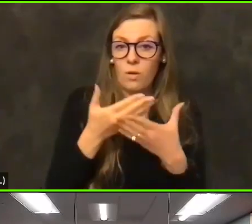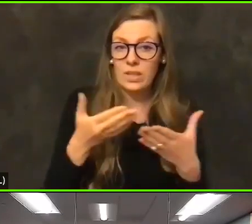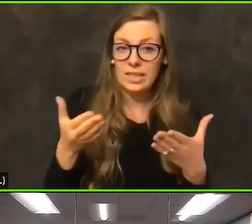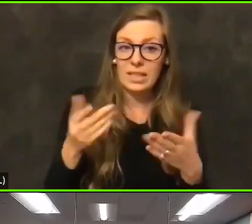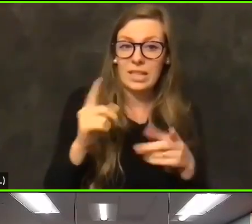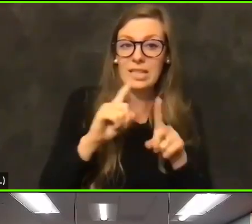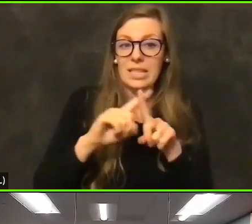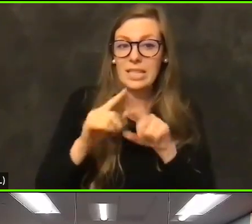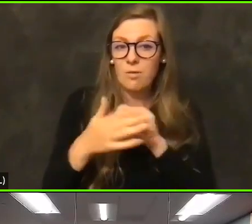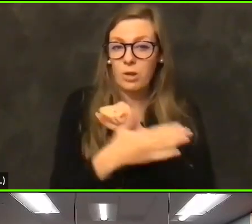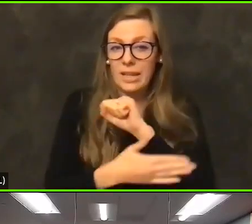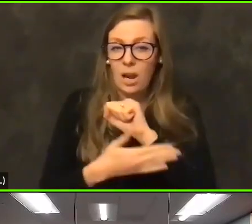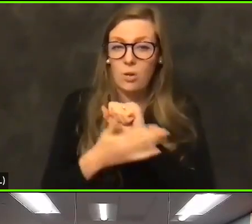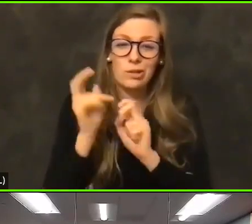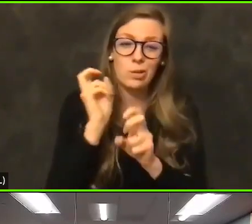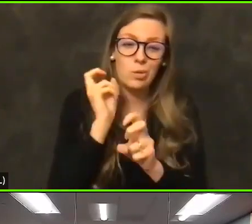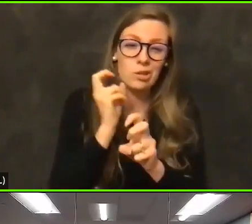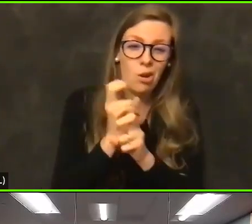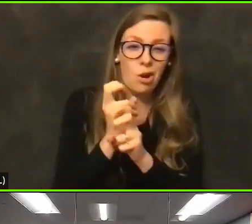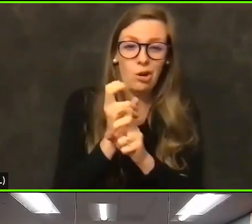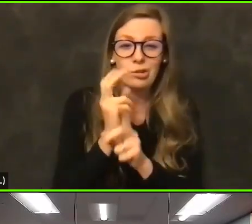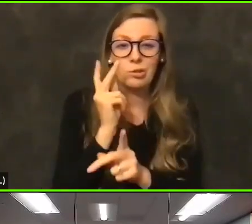So it's hard to keep track of